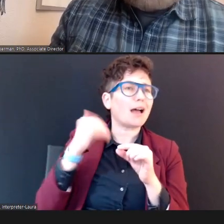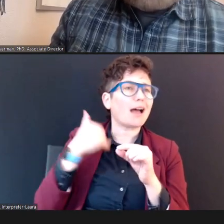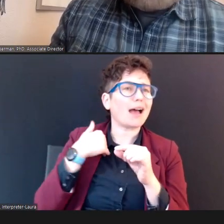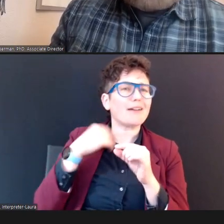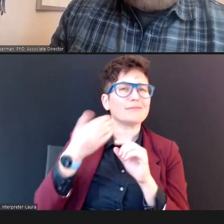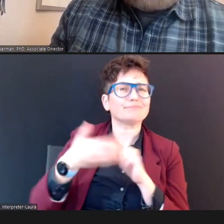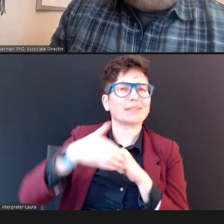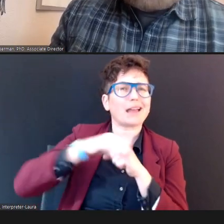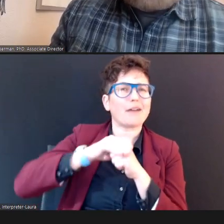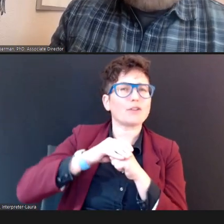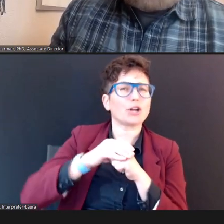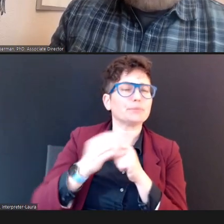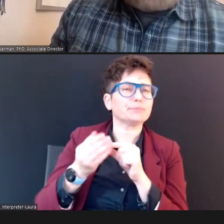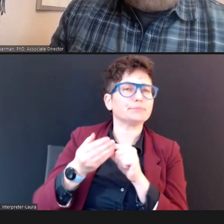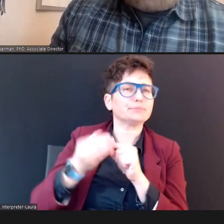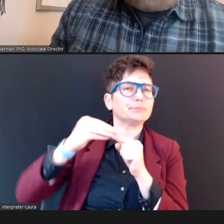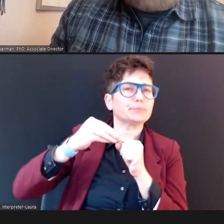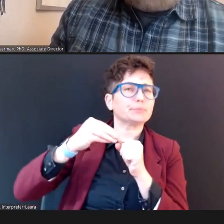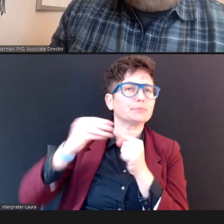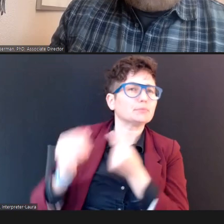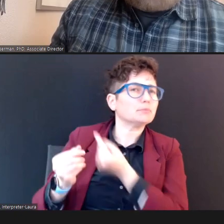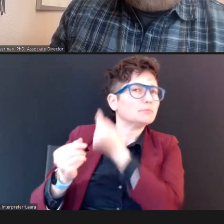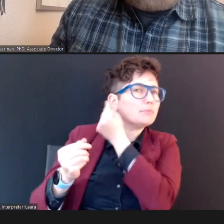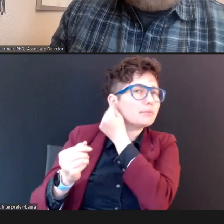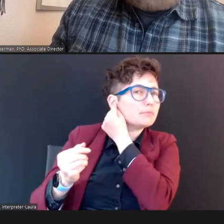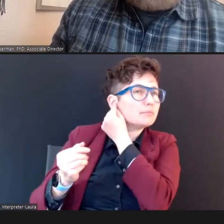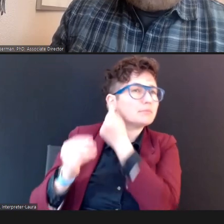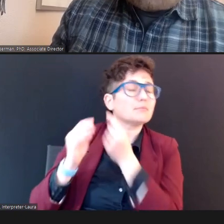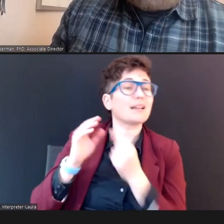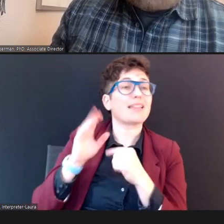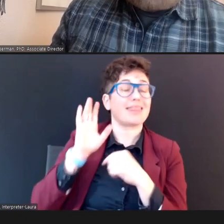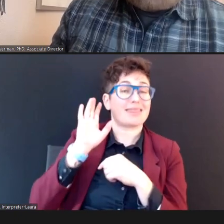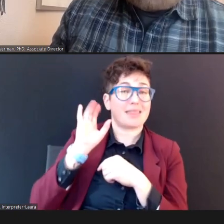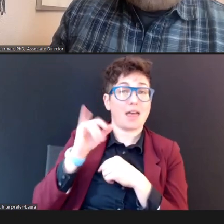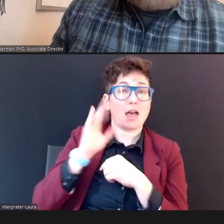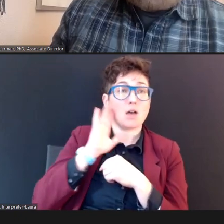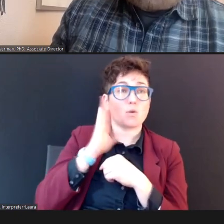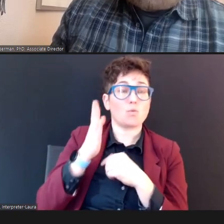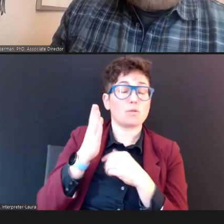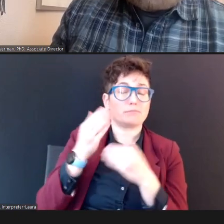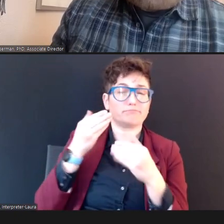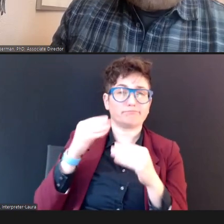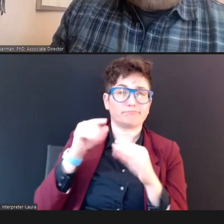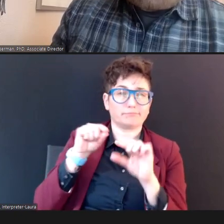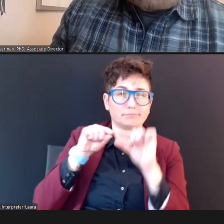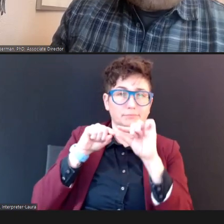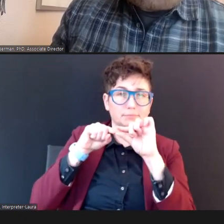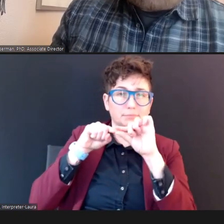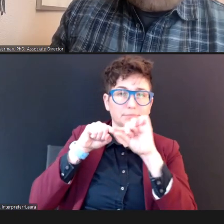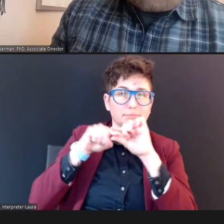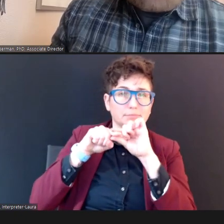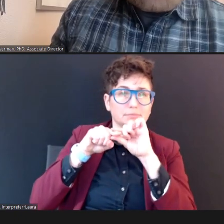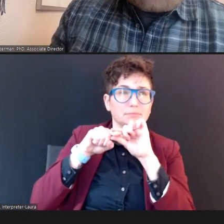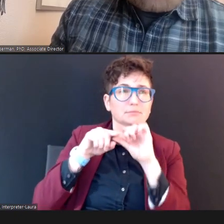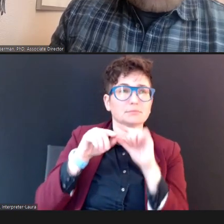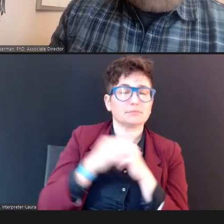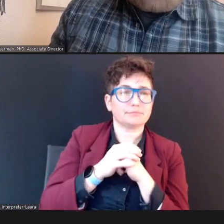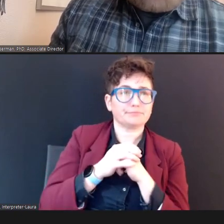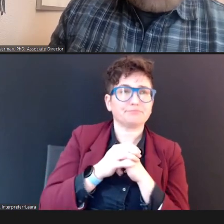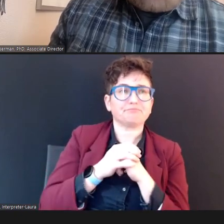we take that probe, and we, then, insert it into the ear canal. (Slide advances), and then, we push the button to start the automated